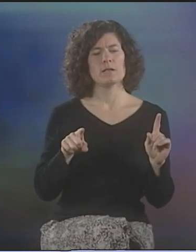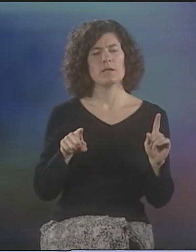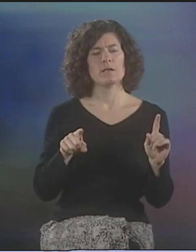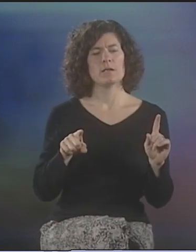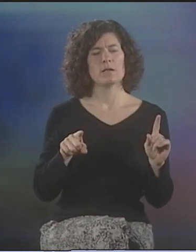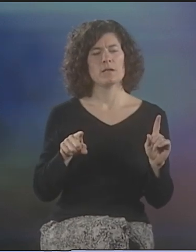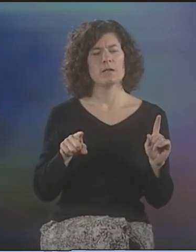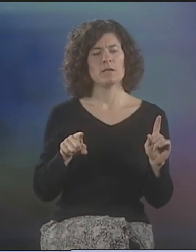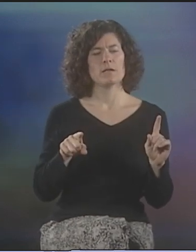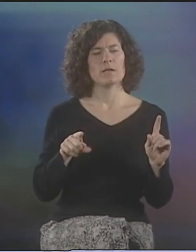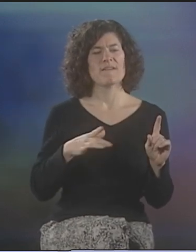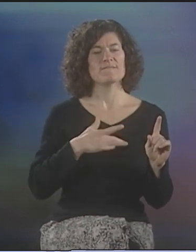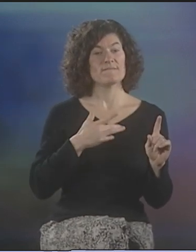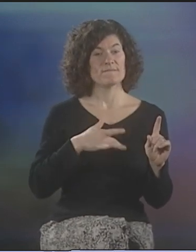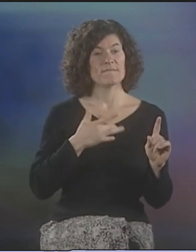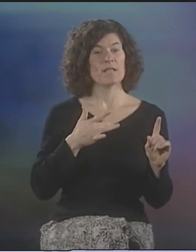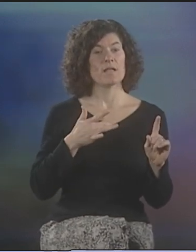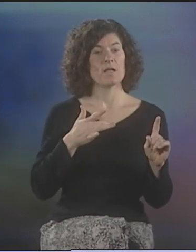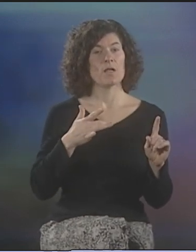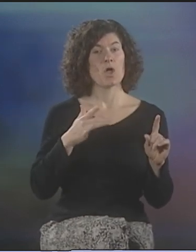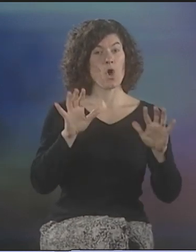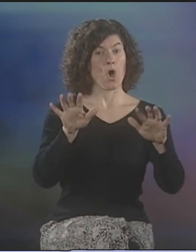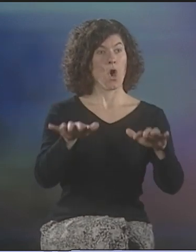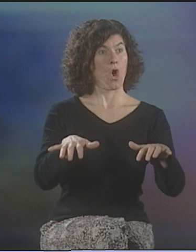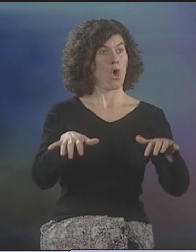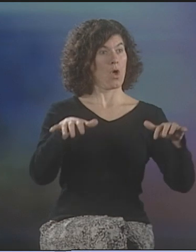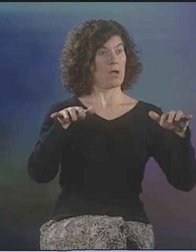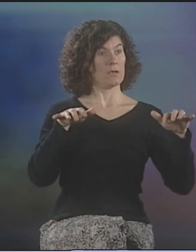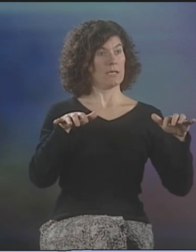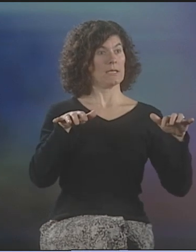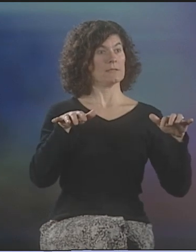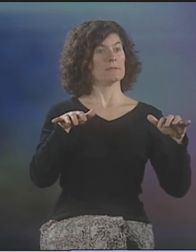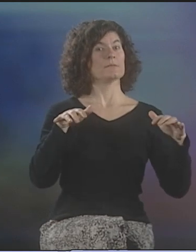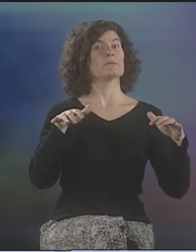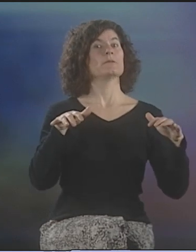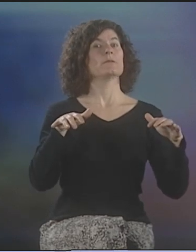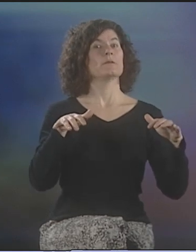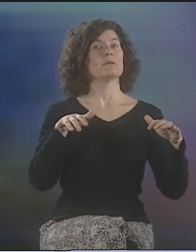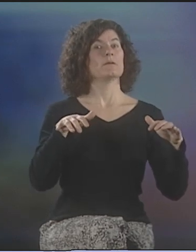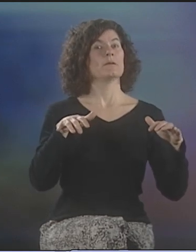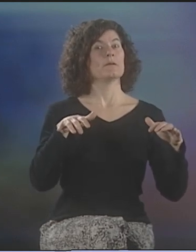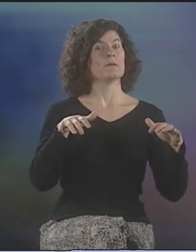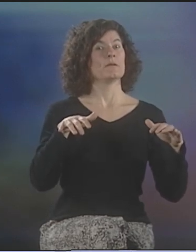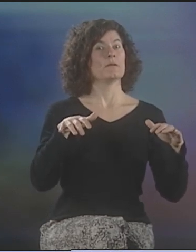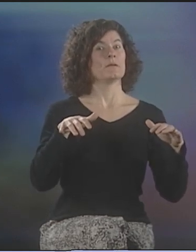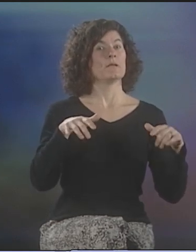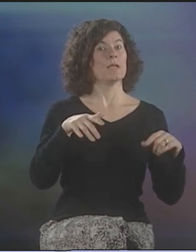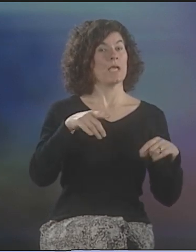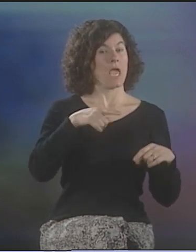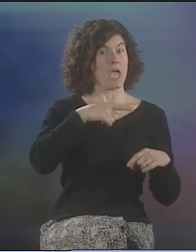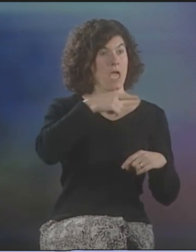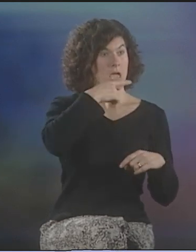WOULD LOOK LIKE A POEM, BUT... MY FEELING WAS THAT THE AUDIENCE,